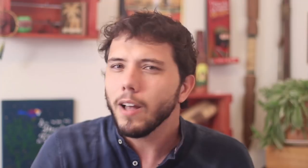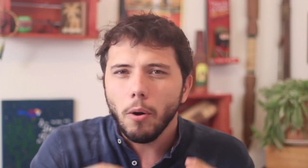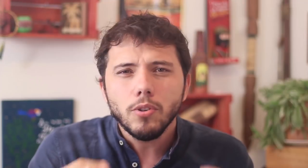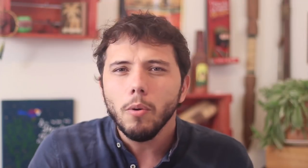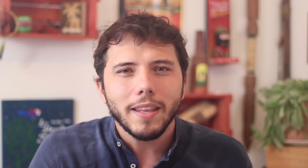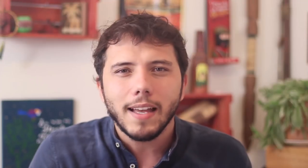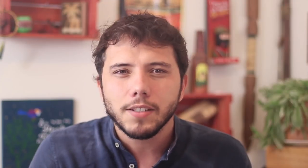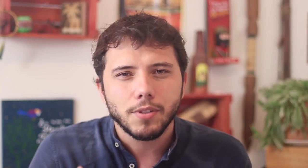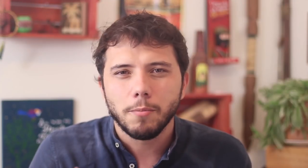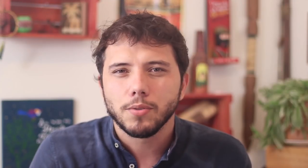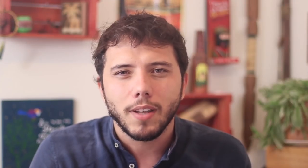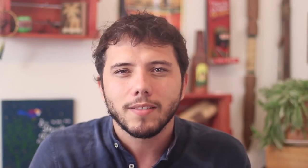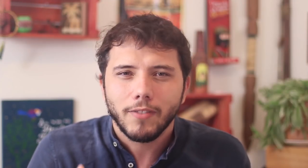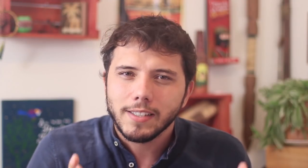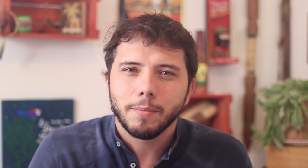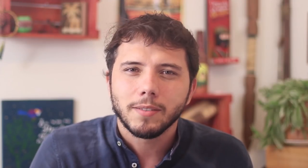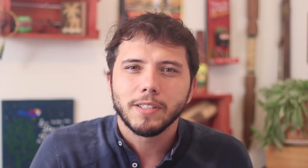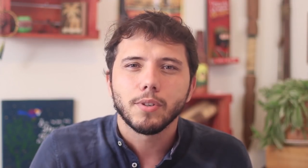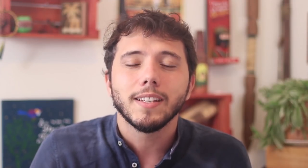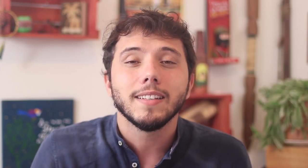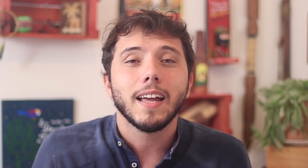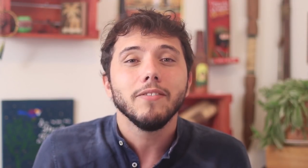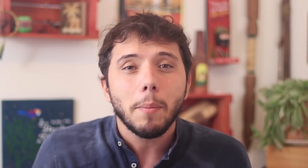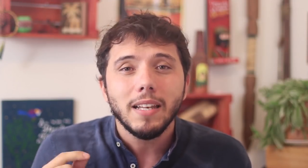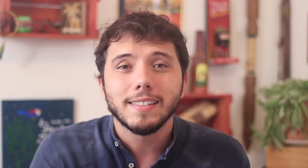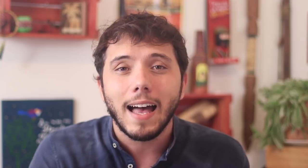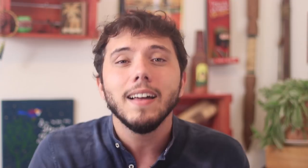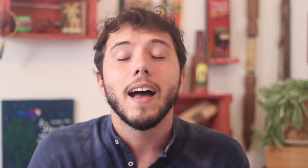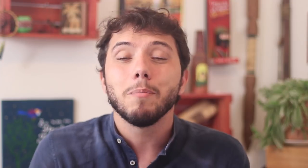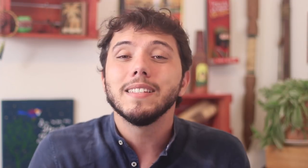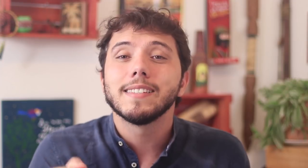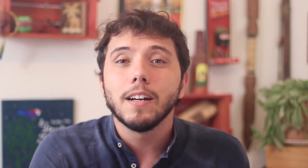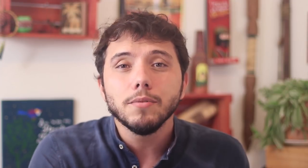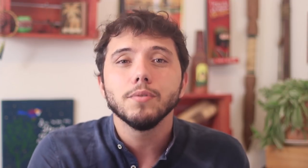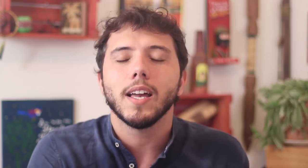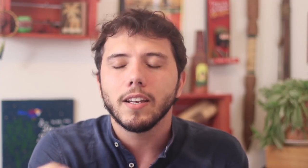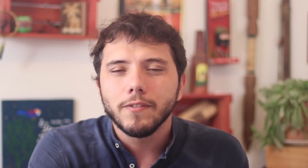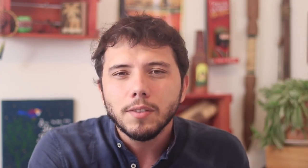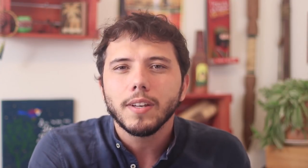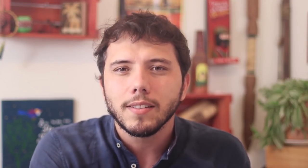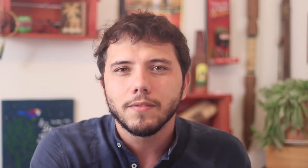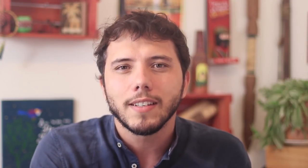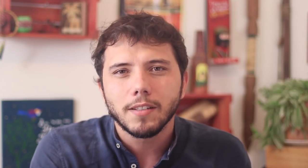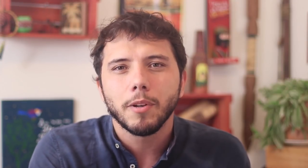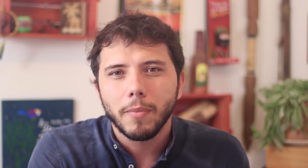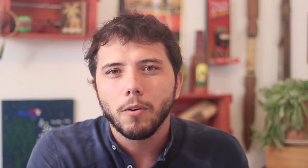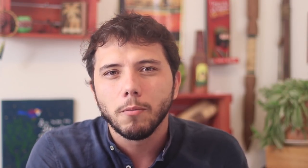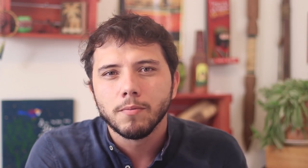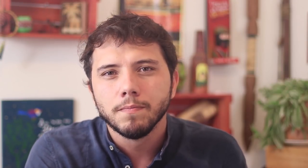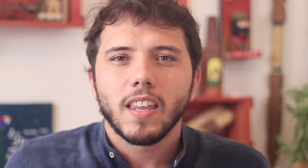So the only thing that Bolsonaro is doing here is trying to invalidate their mission and the sacrifices they are making for the common good.